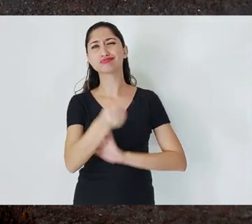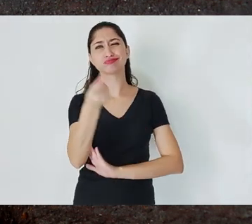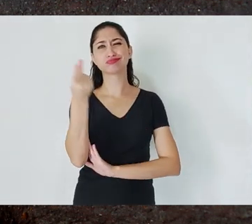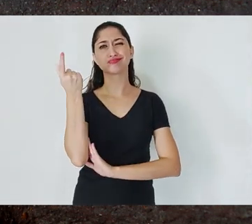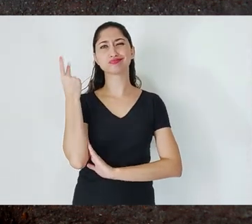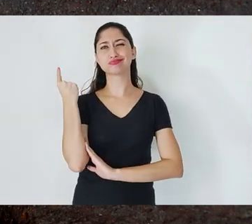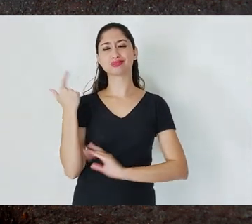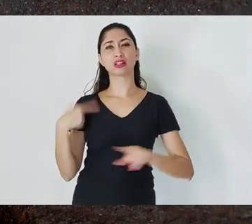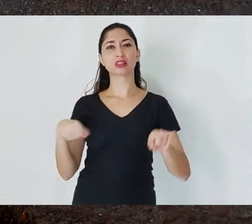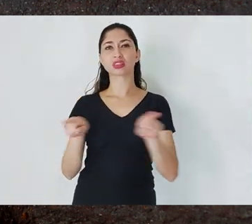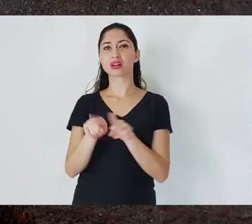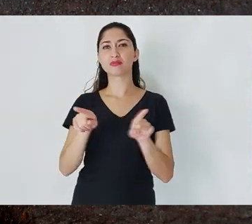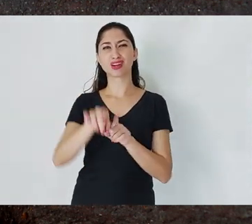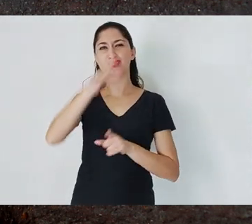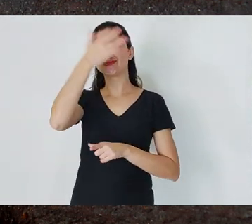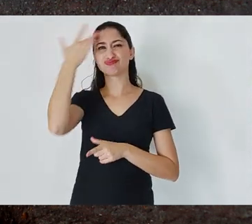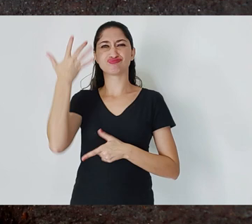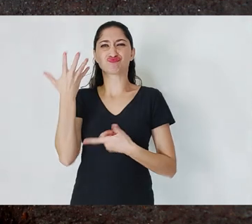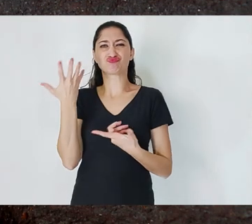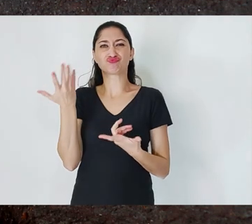in recording what was actually produced.